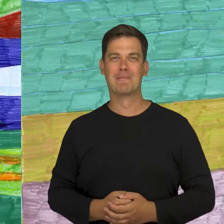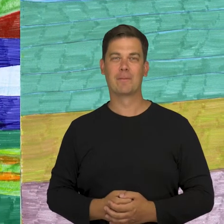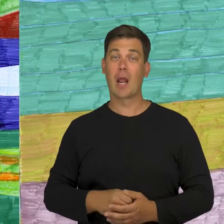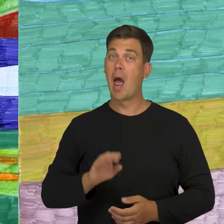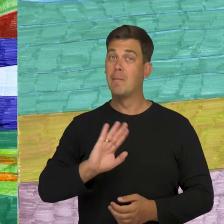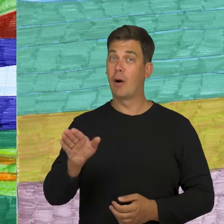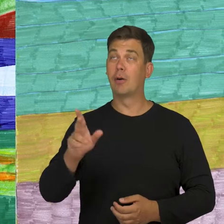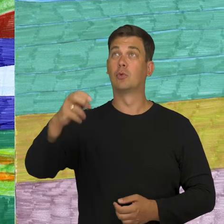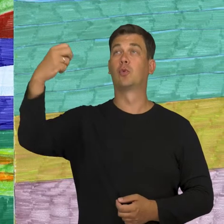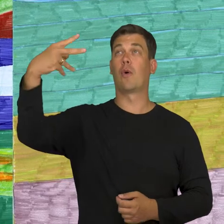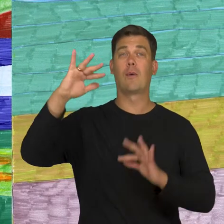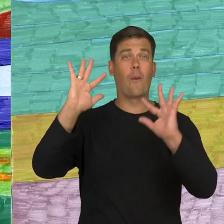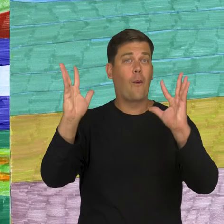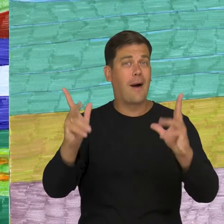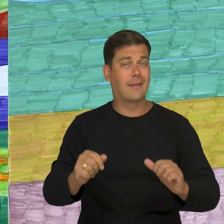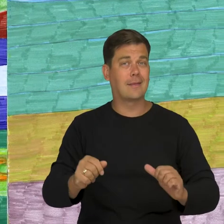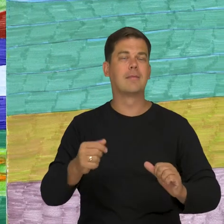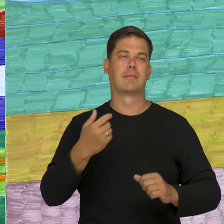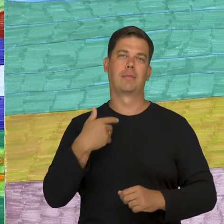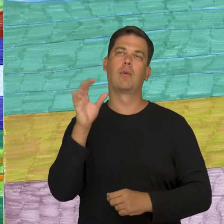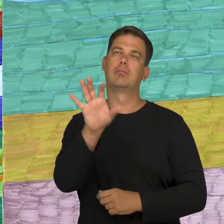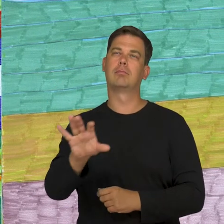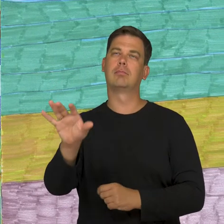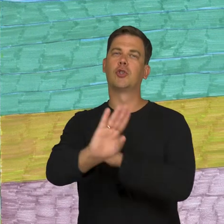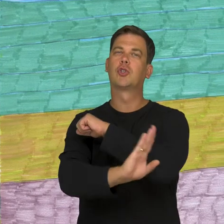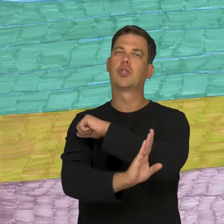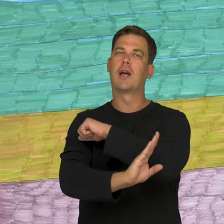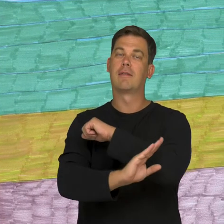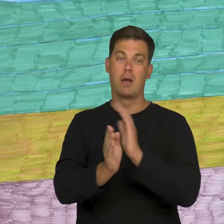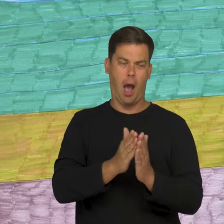and when the sun was shining in the sky we were looking at tree branches with the atlas.